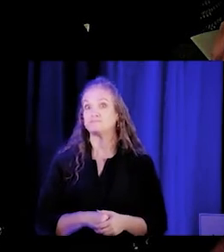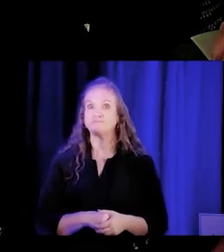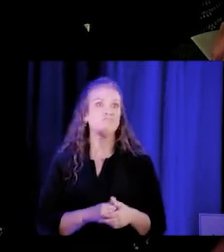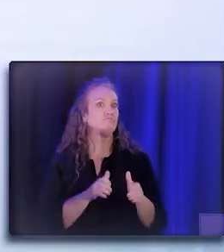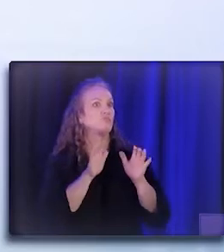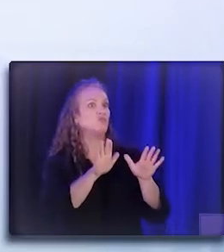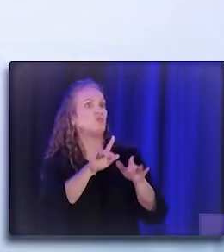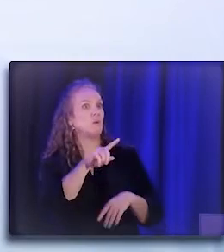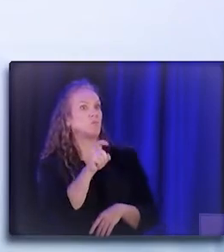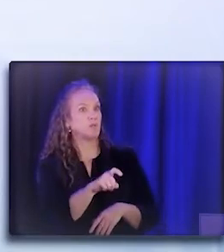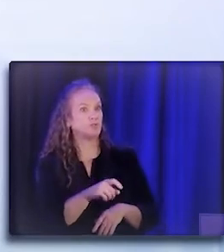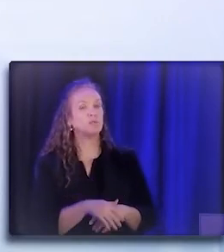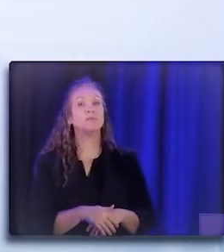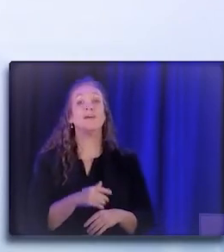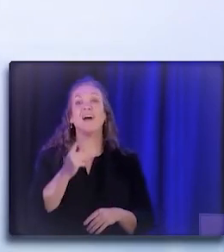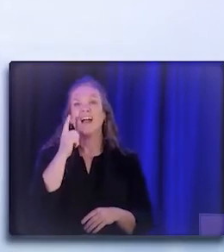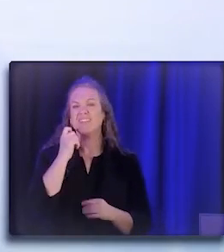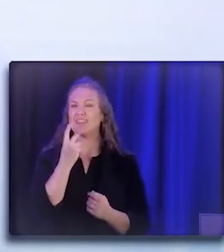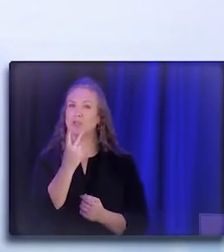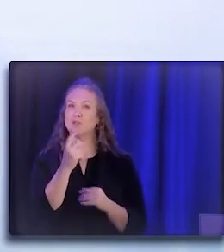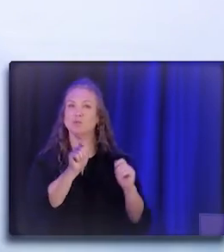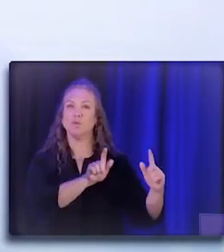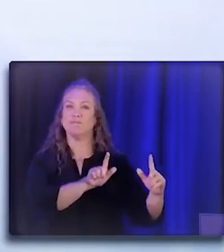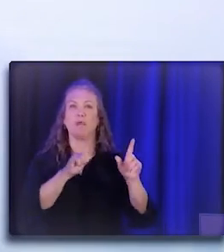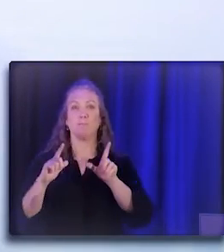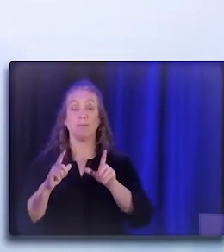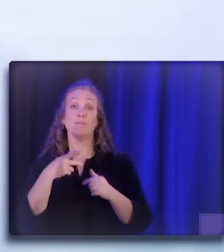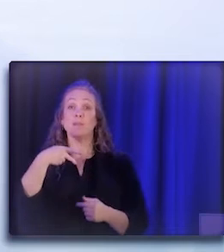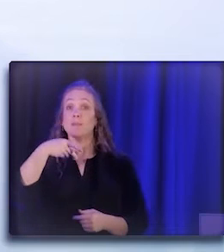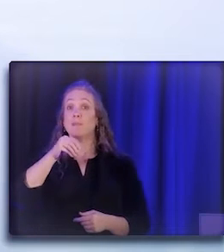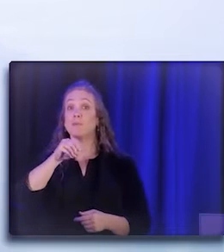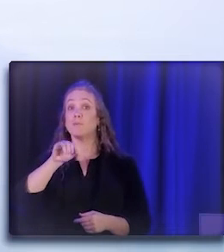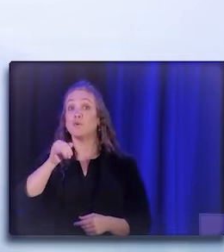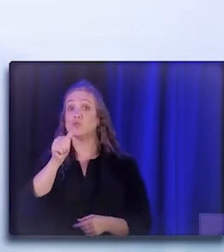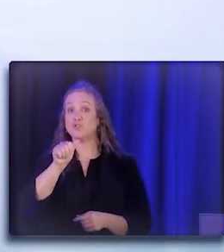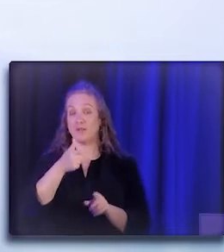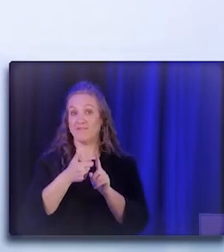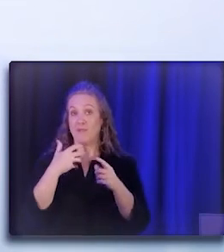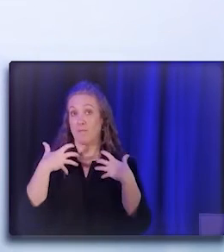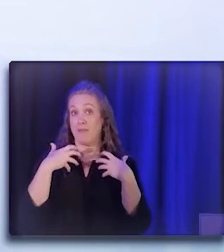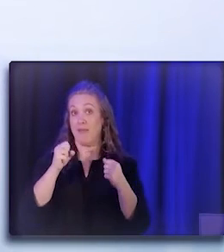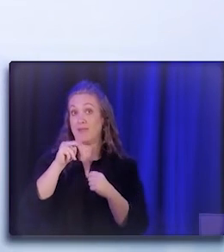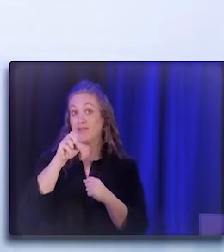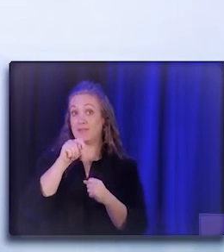So I'm going to think there's two ways to look at this, maybe, Pooja, from Health Net's perspective as a rural provider,